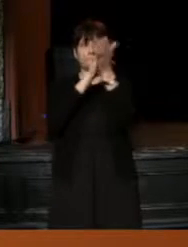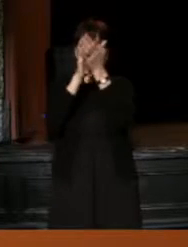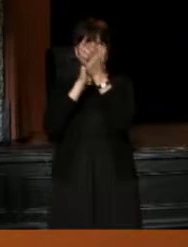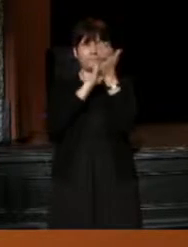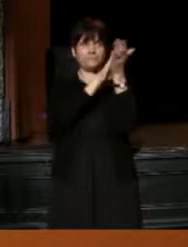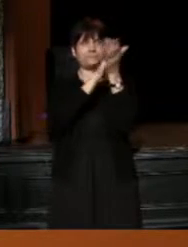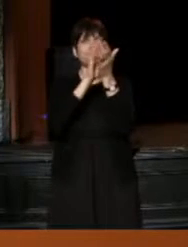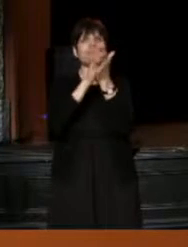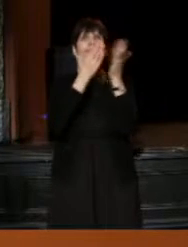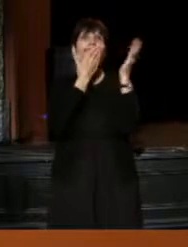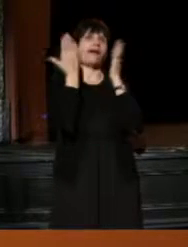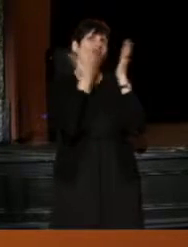(Jim) Thank you.